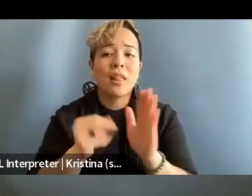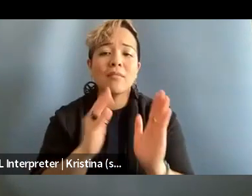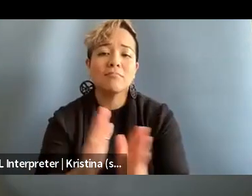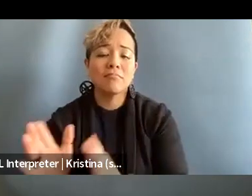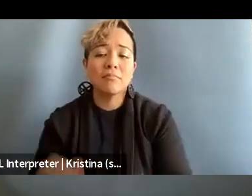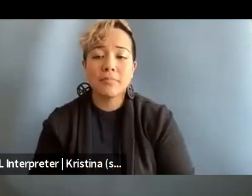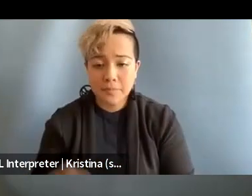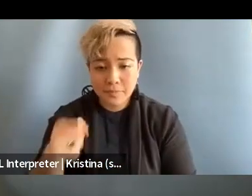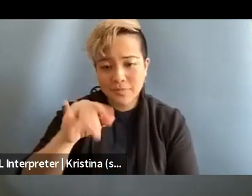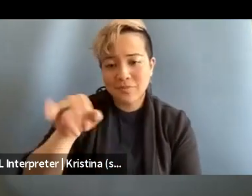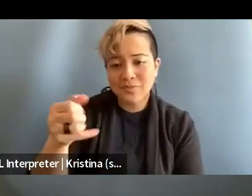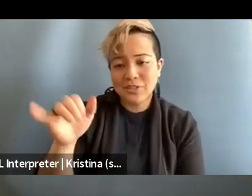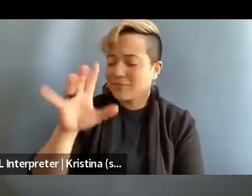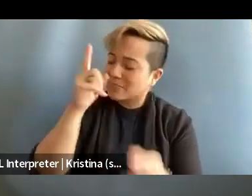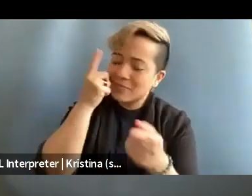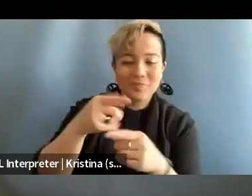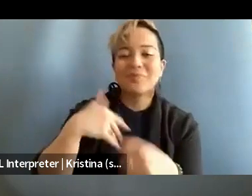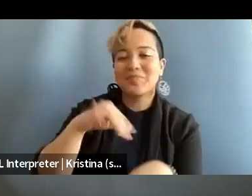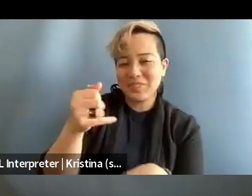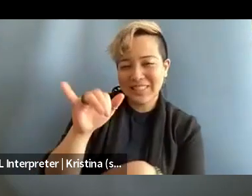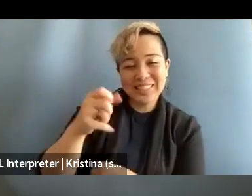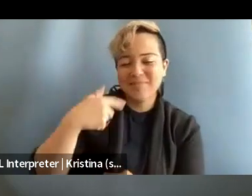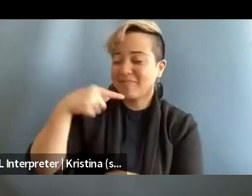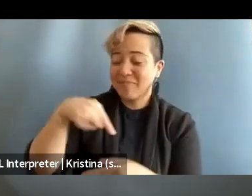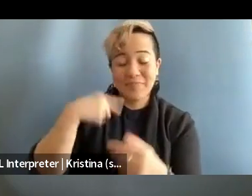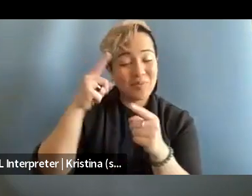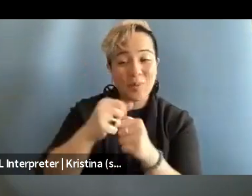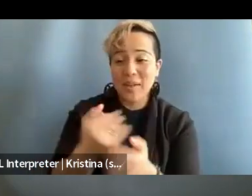Agreed with everything. This is Jeje, agreed with everything that Elisa said.